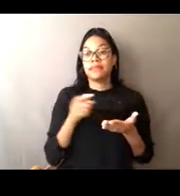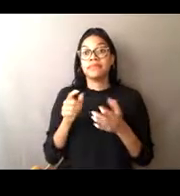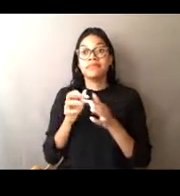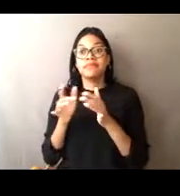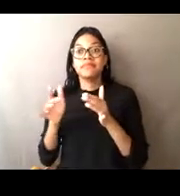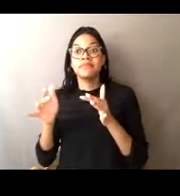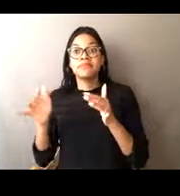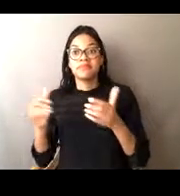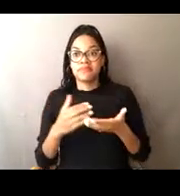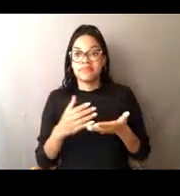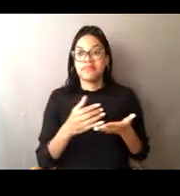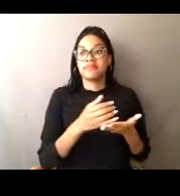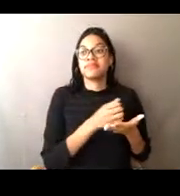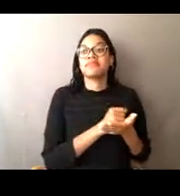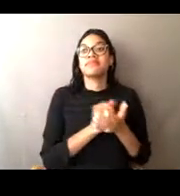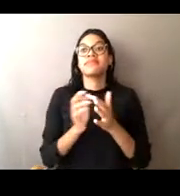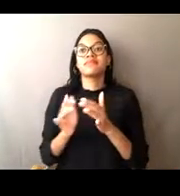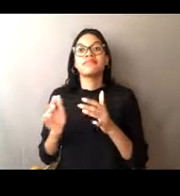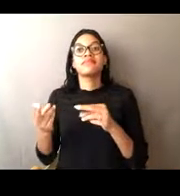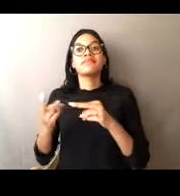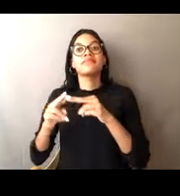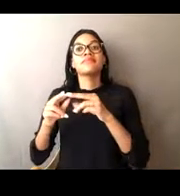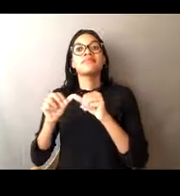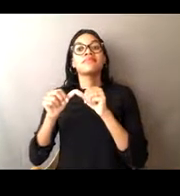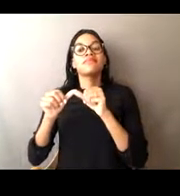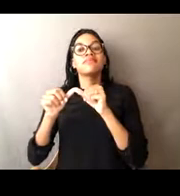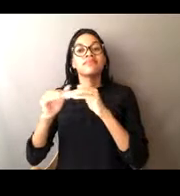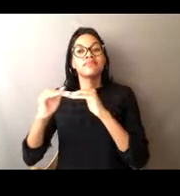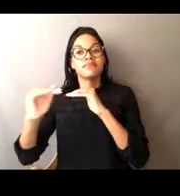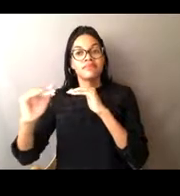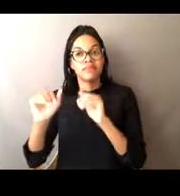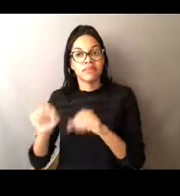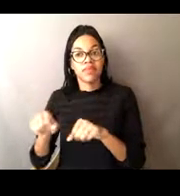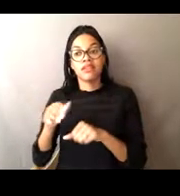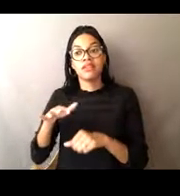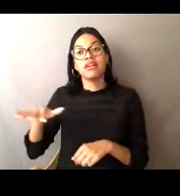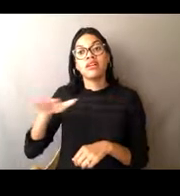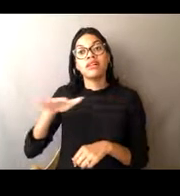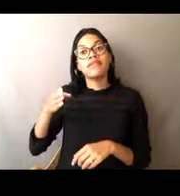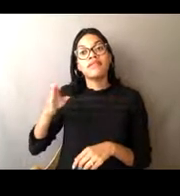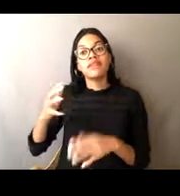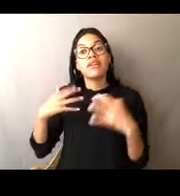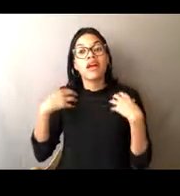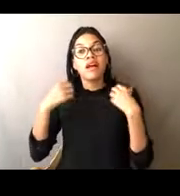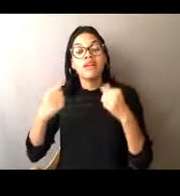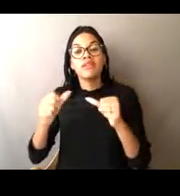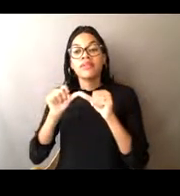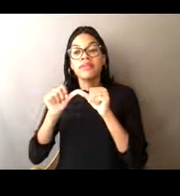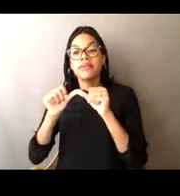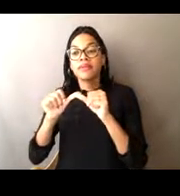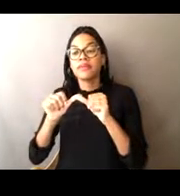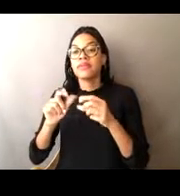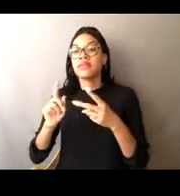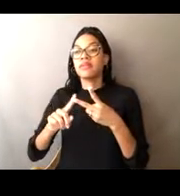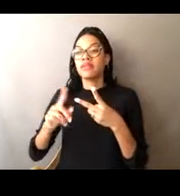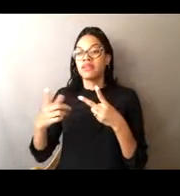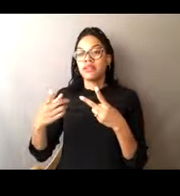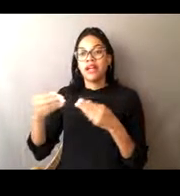and then the populations can maintain health and maintain that sustainability that we're talking about.